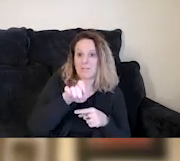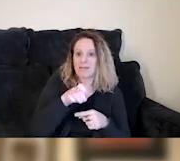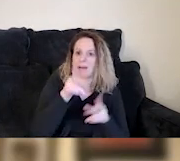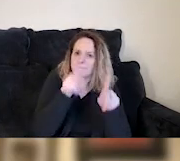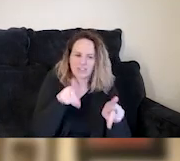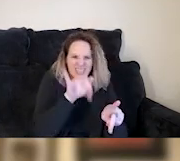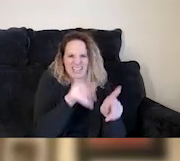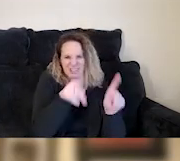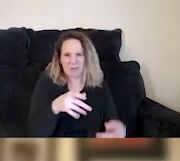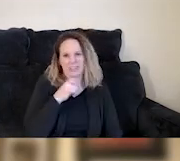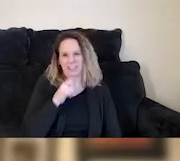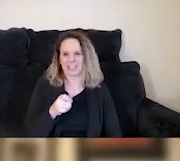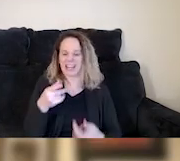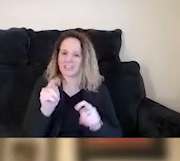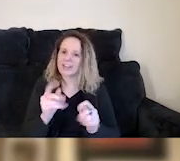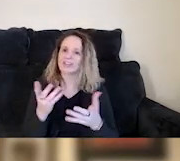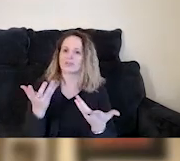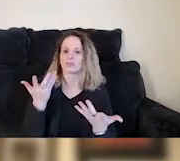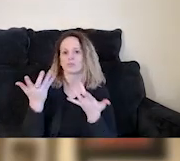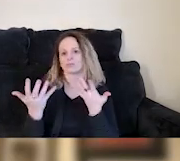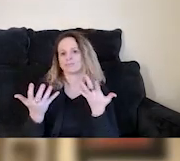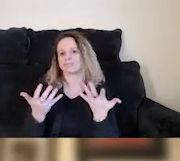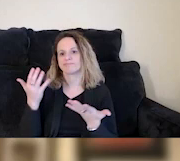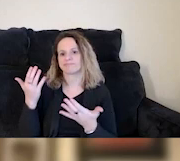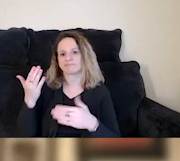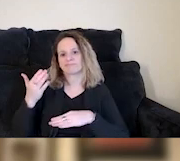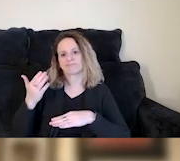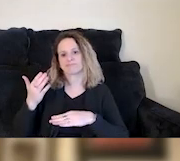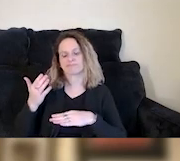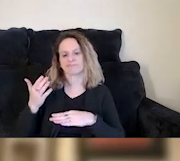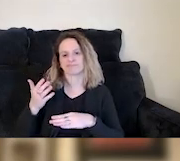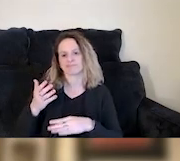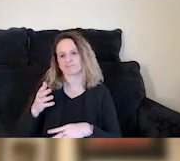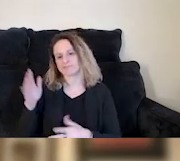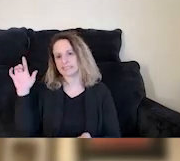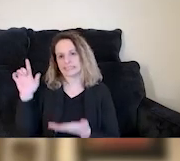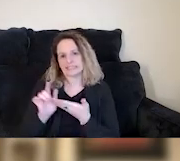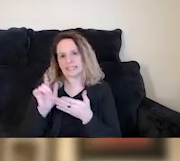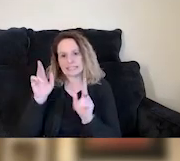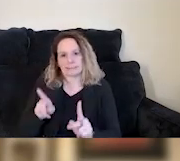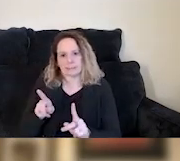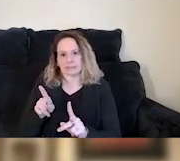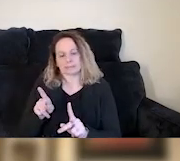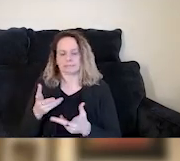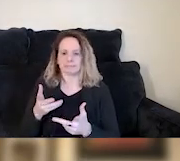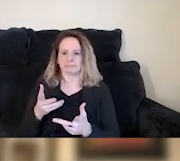and not trying to minimize people down to descriptors, whatever those might be. I don't have a perfect answer for it